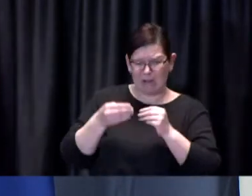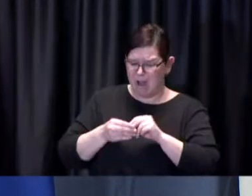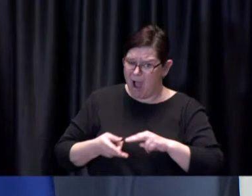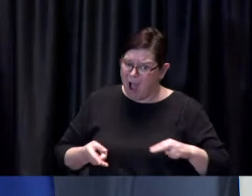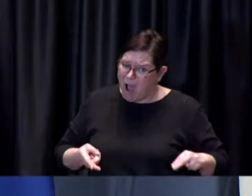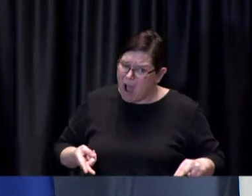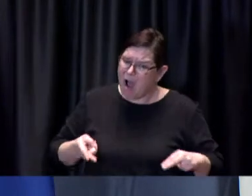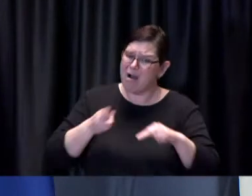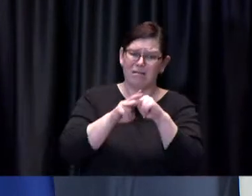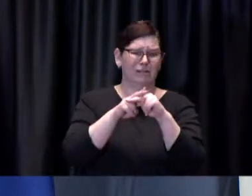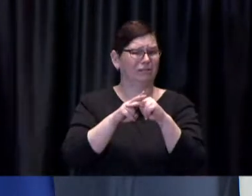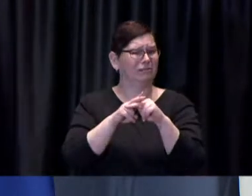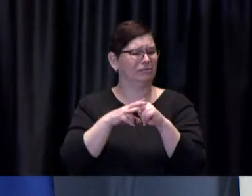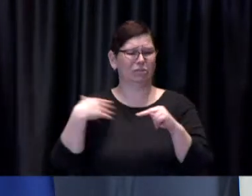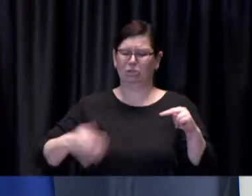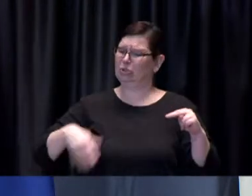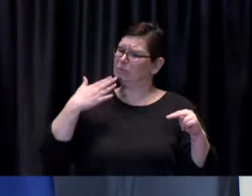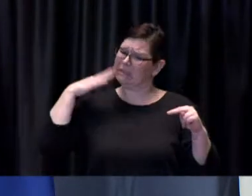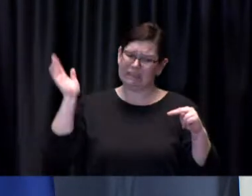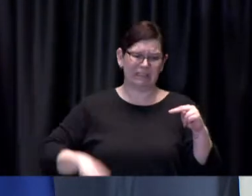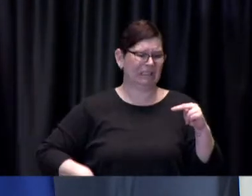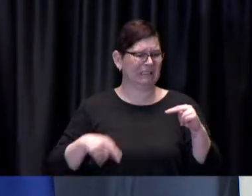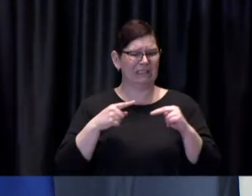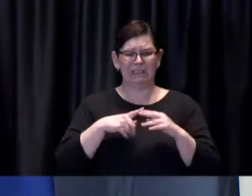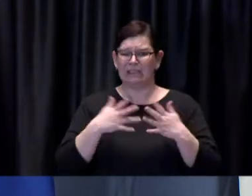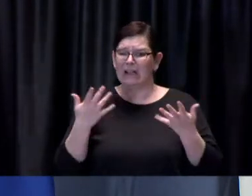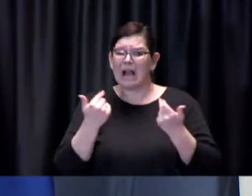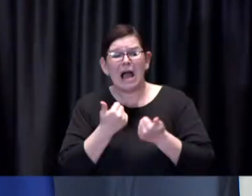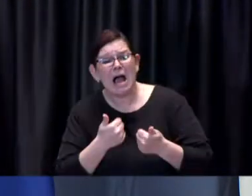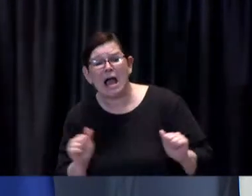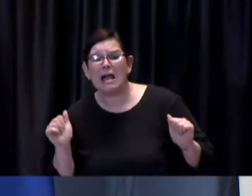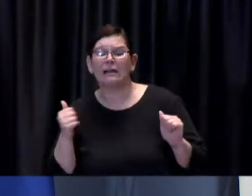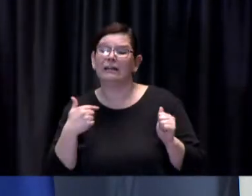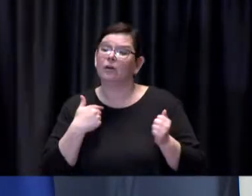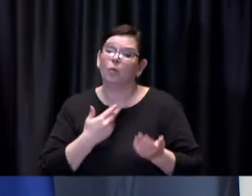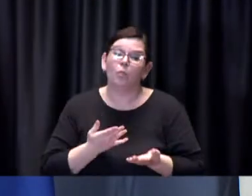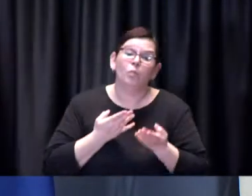decision or any recommendation that had been made about anything that would apply two weeks out more